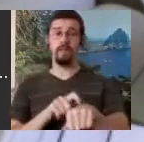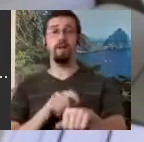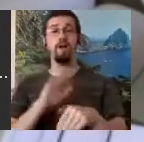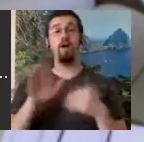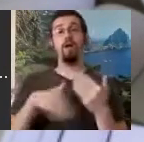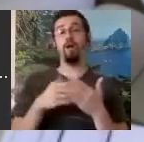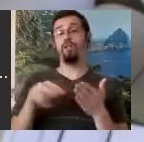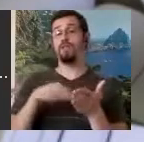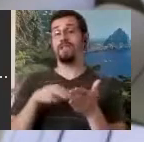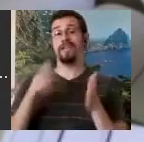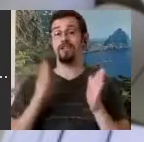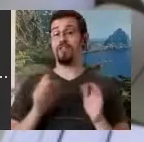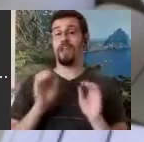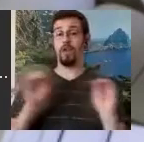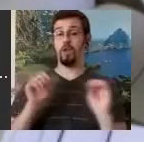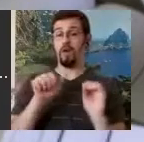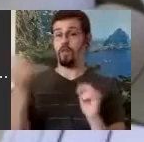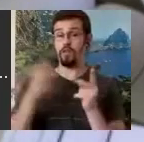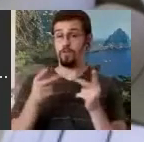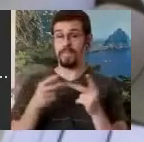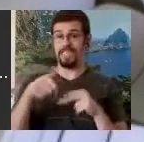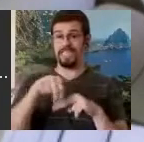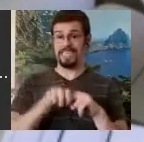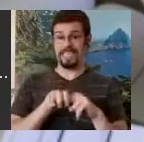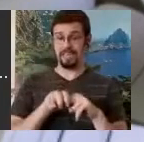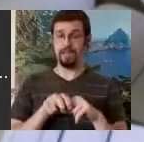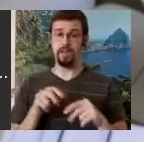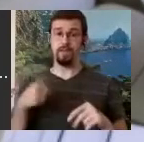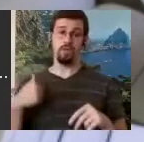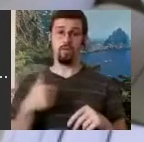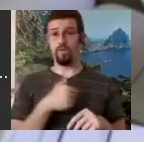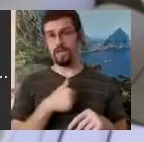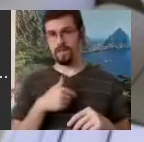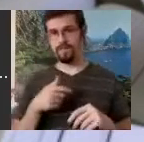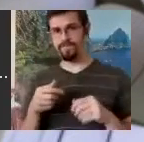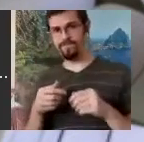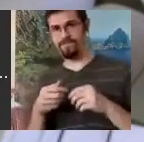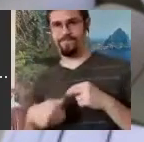sit so we all took our ballet clothes and put on our jacket and sat down on